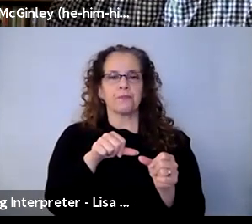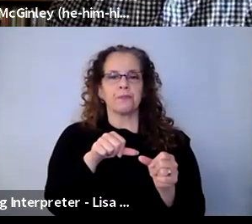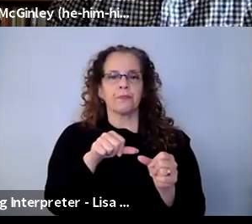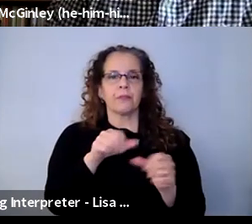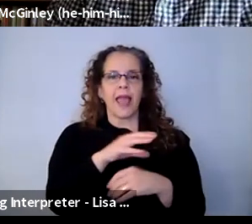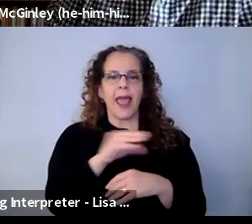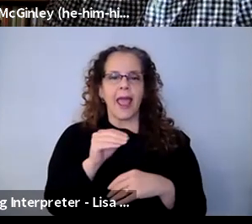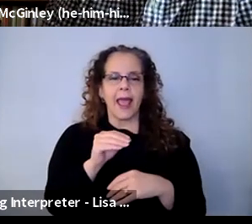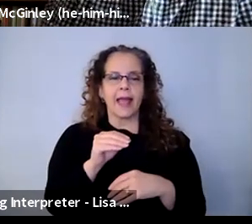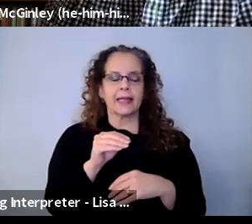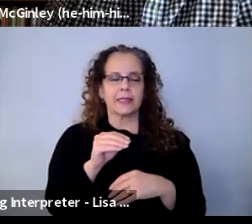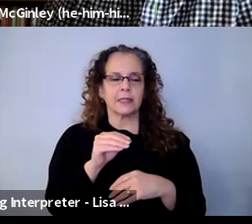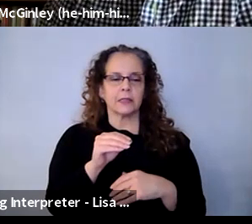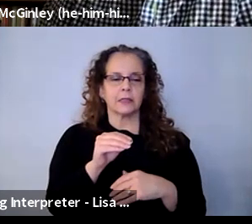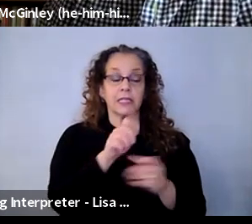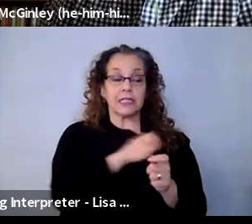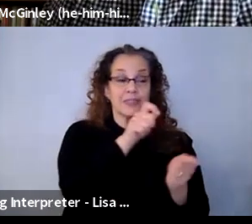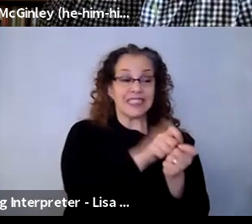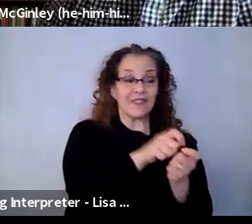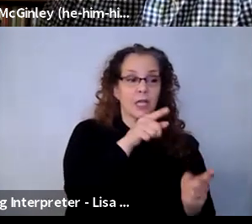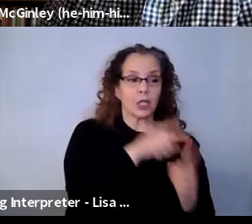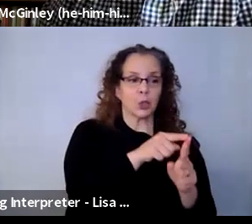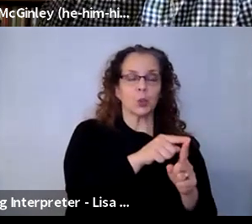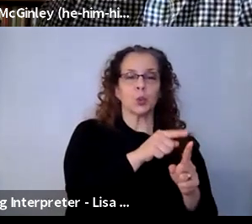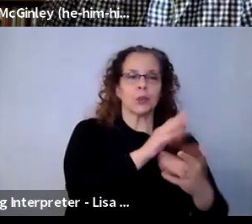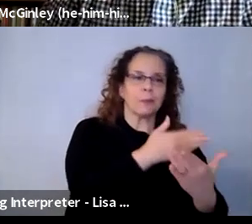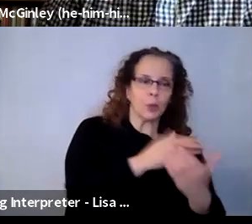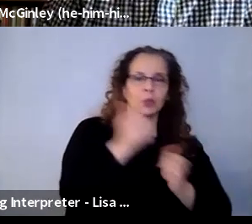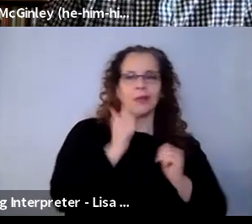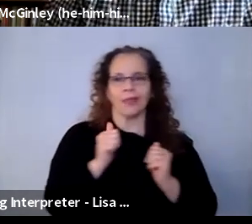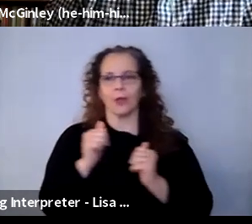discipline-specific, Soundtrap, as a music composing